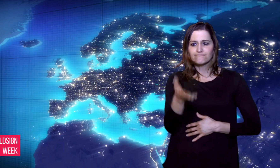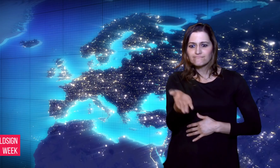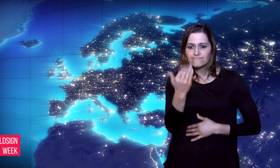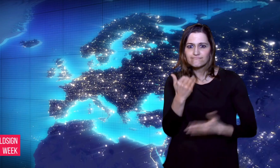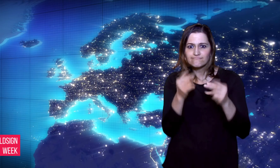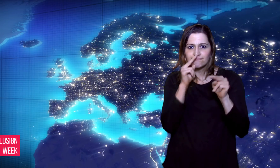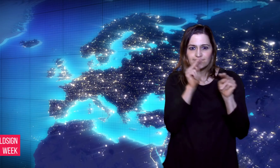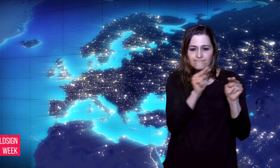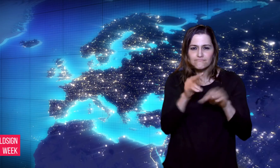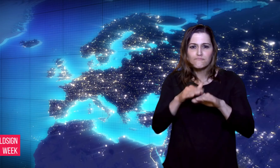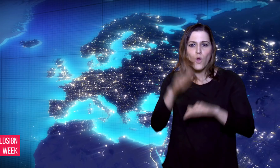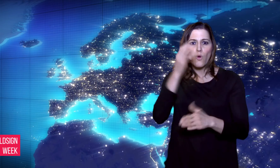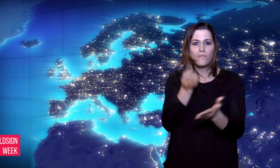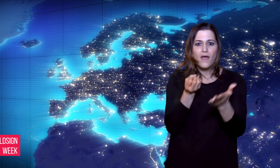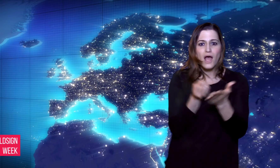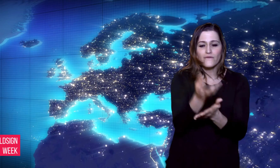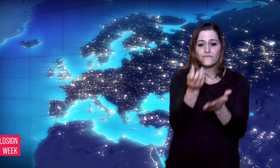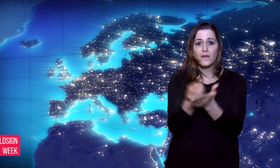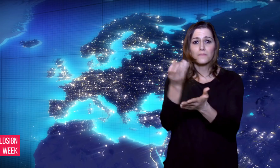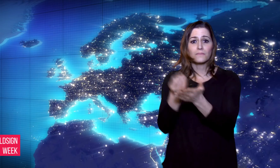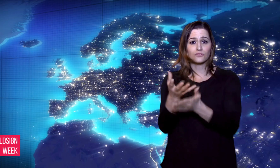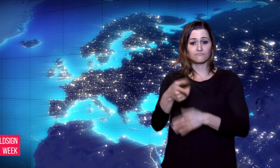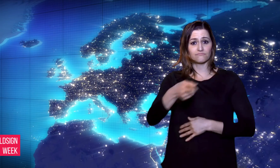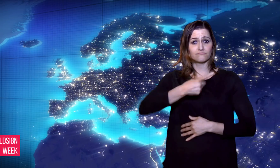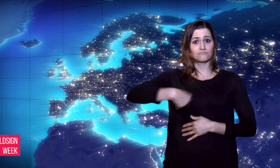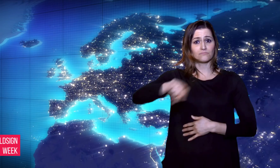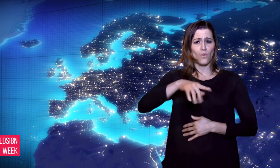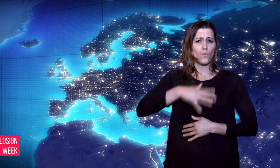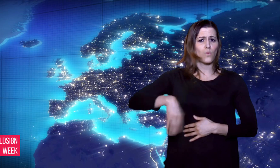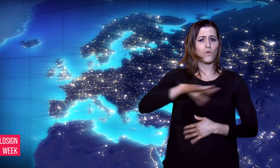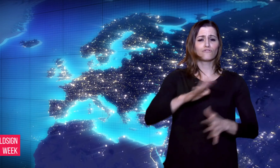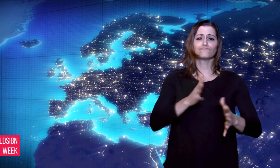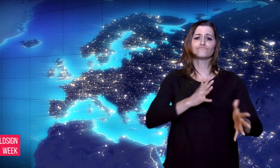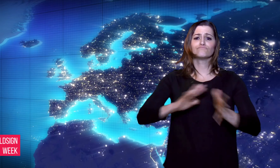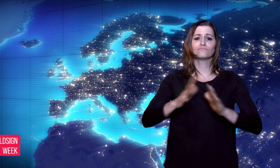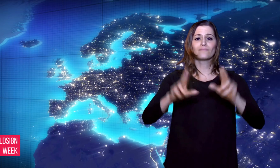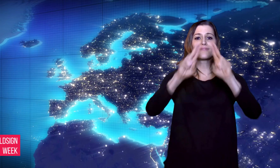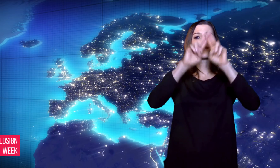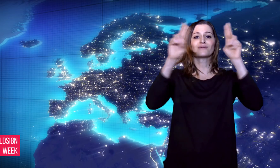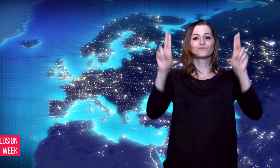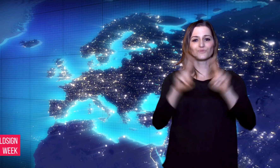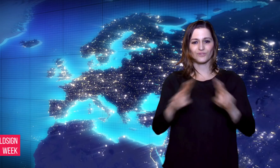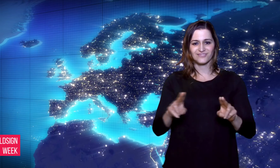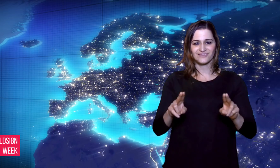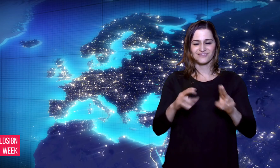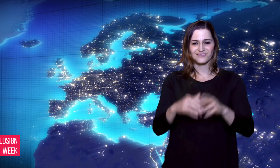all in International Sign.